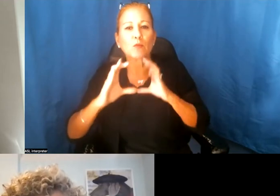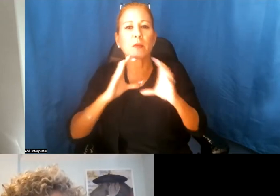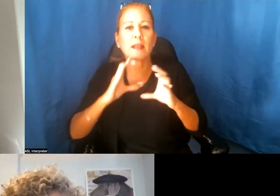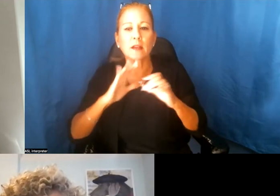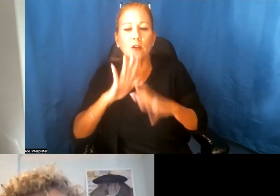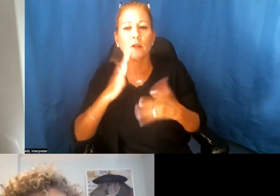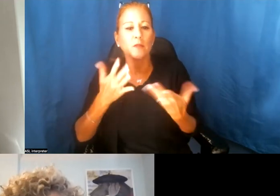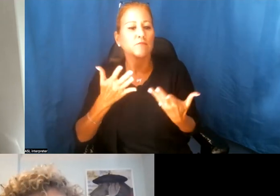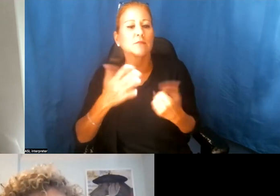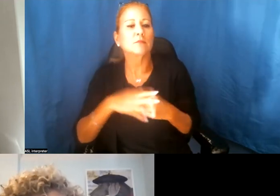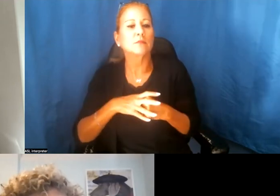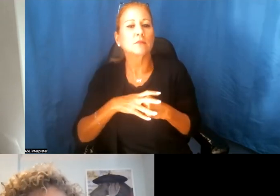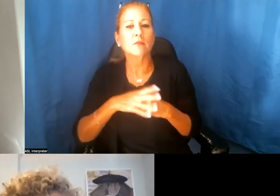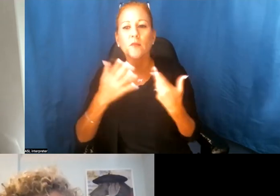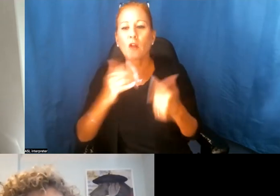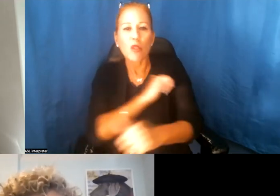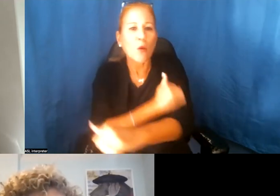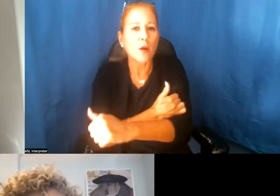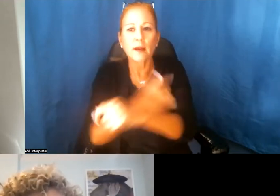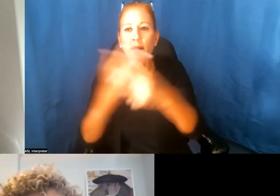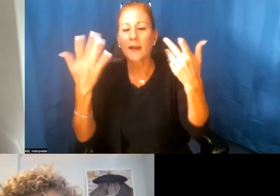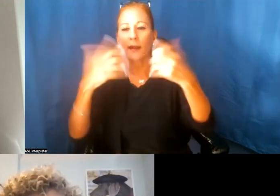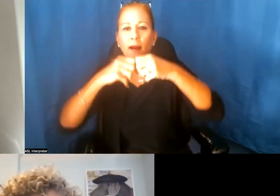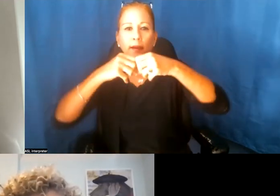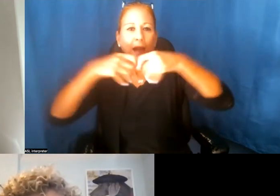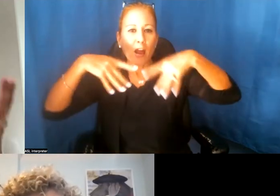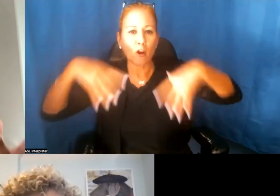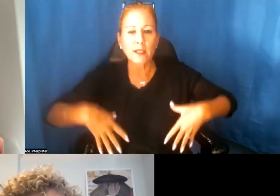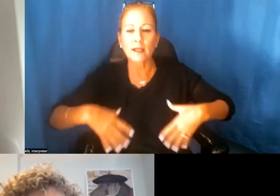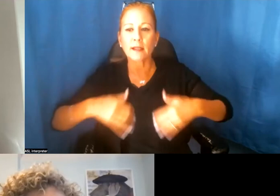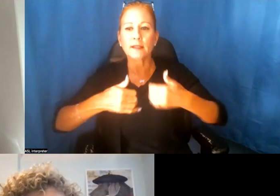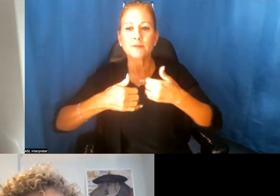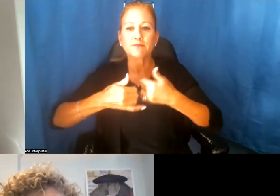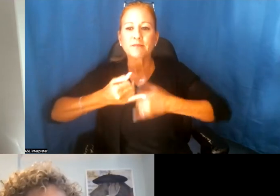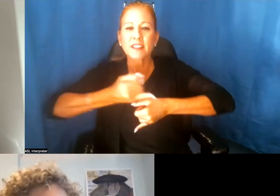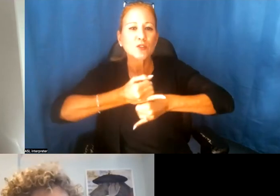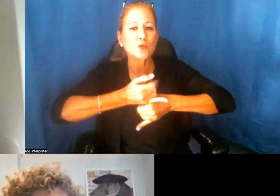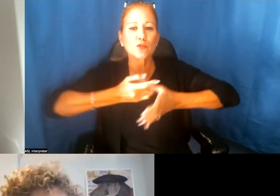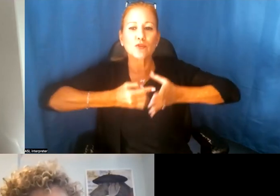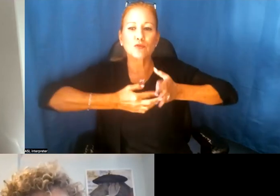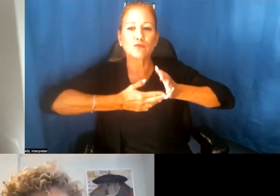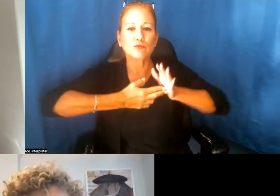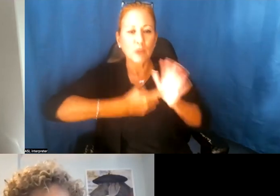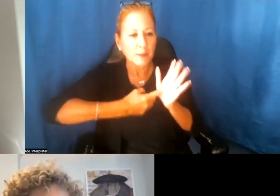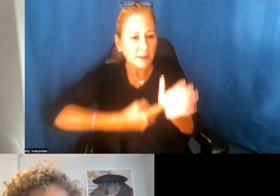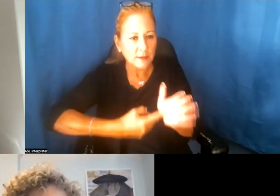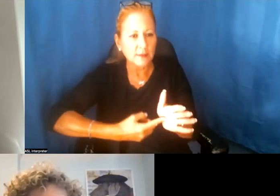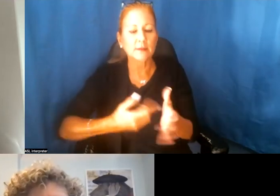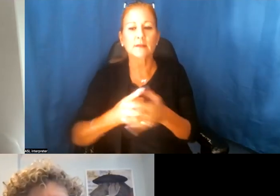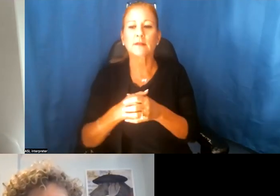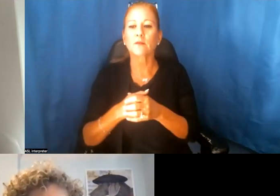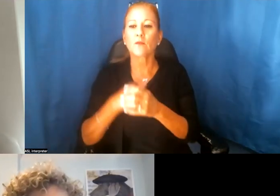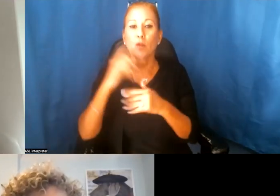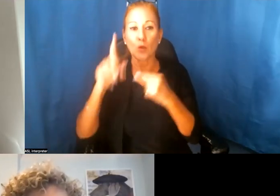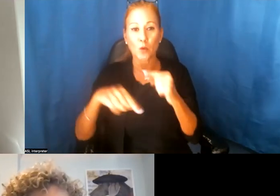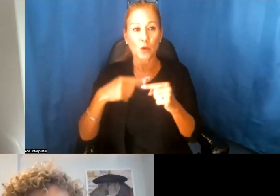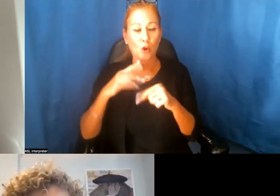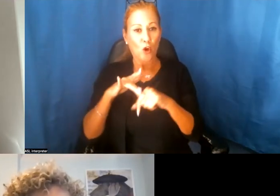hierarchy, you know, institutional representation. And so when, early on in this project,